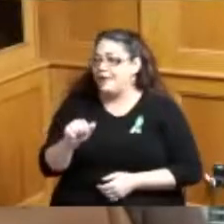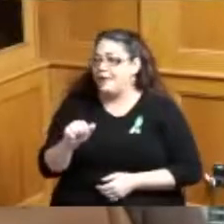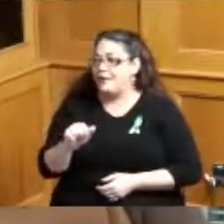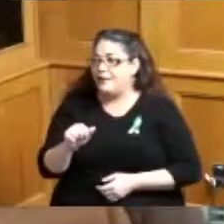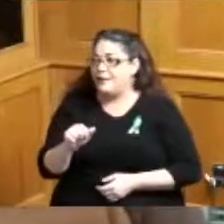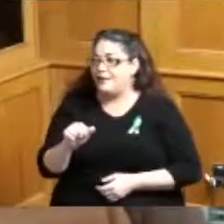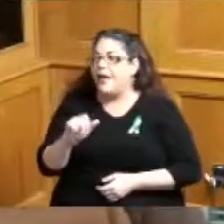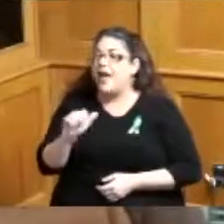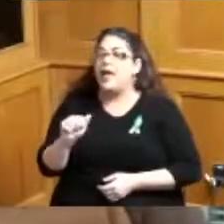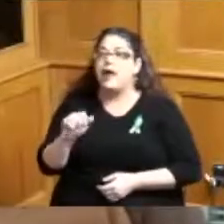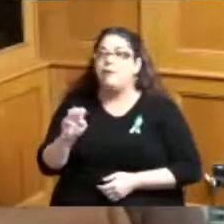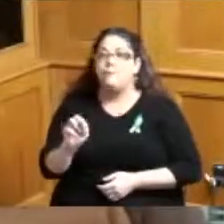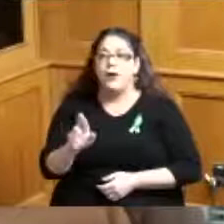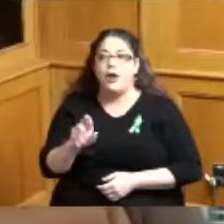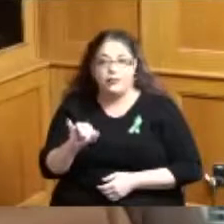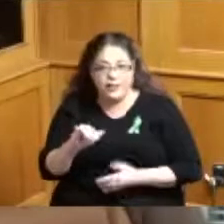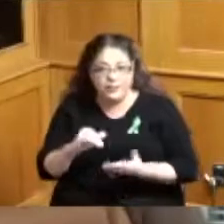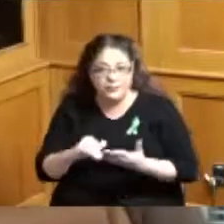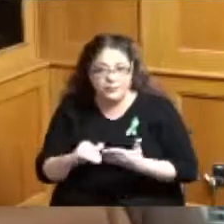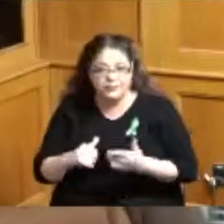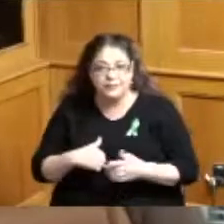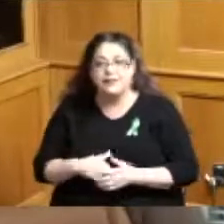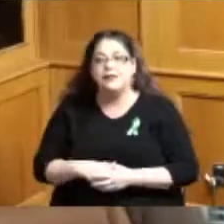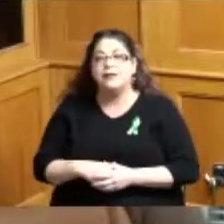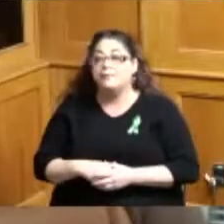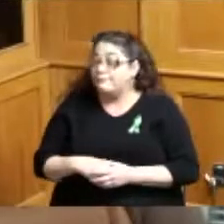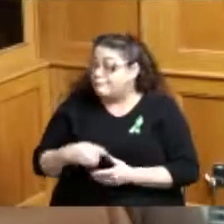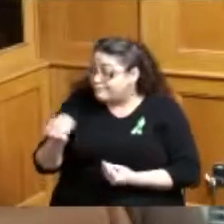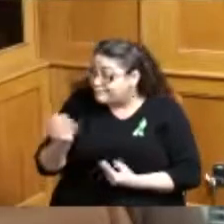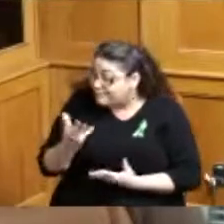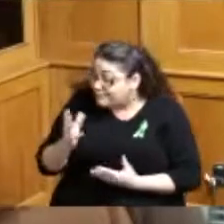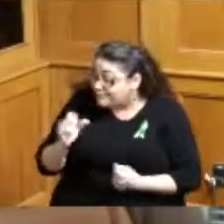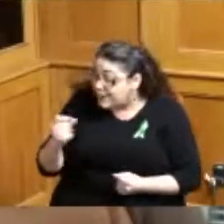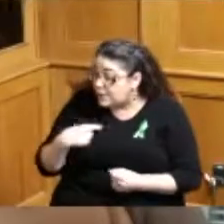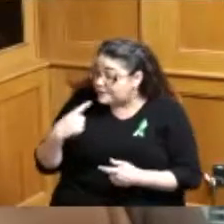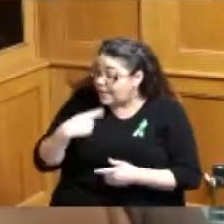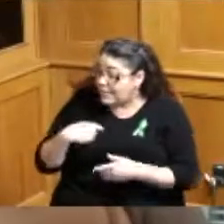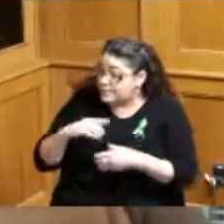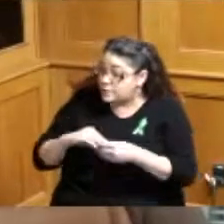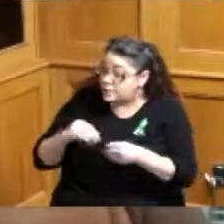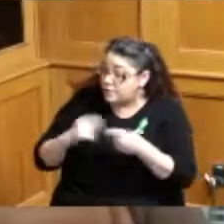would you like to tell us anything that we need to know about the program that's going on